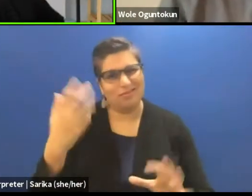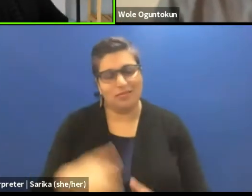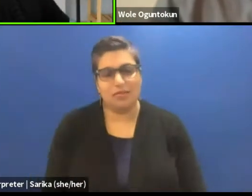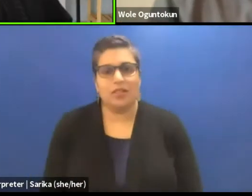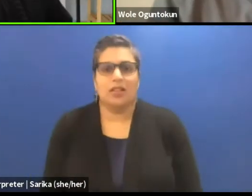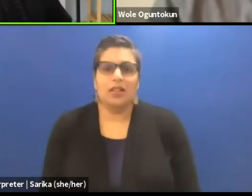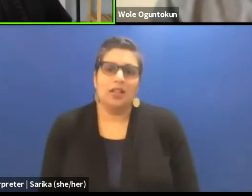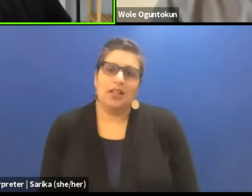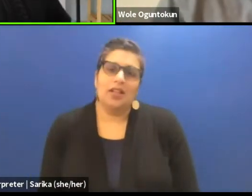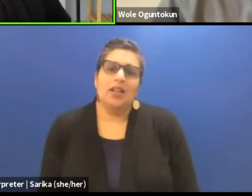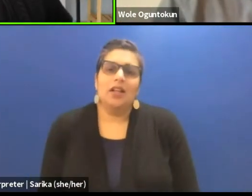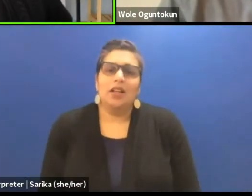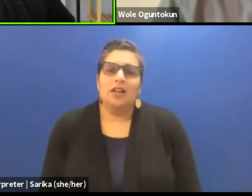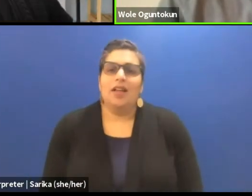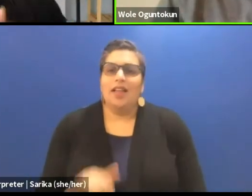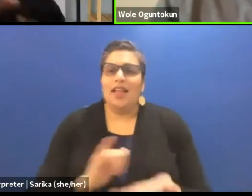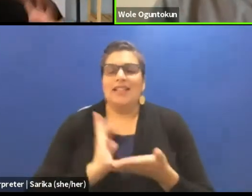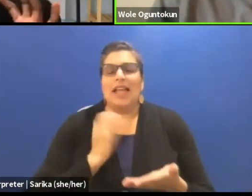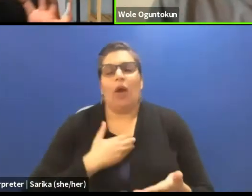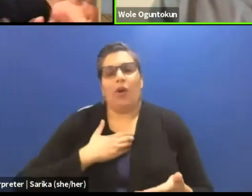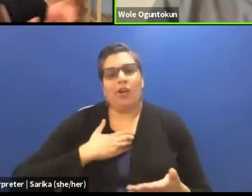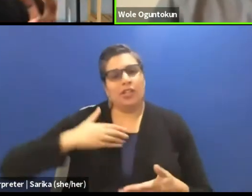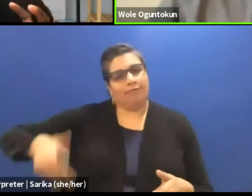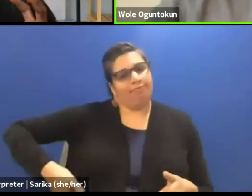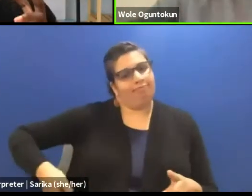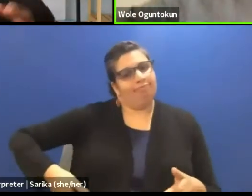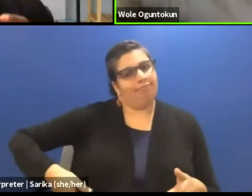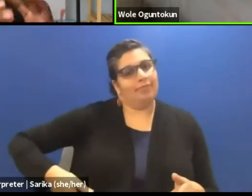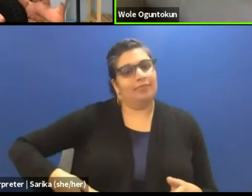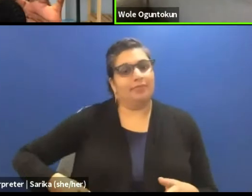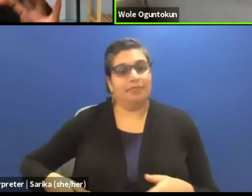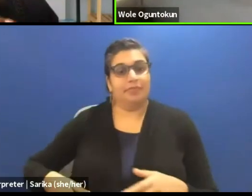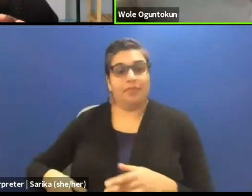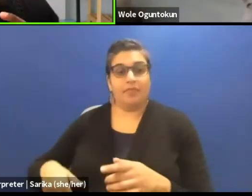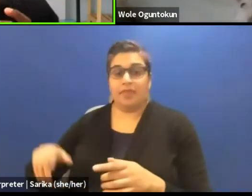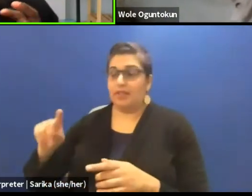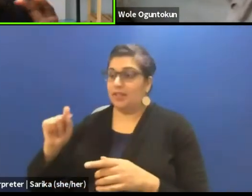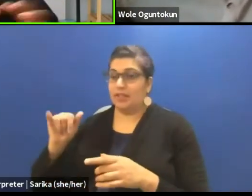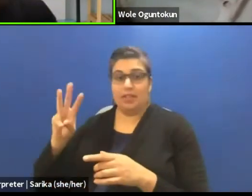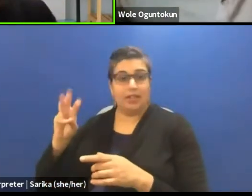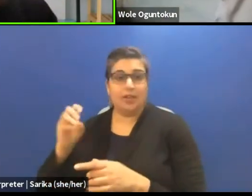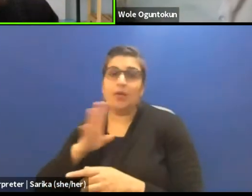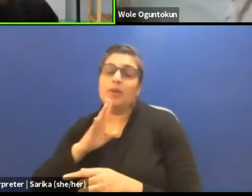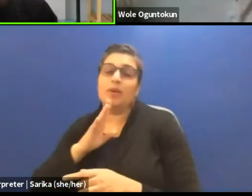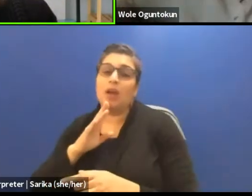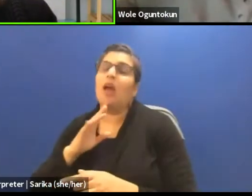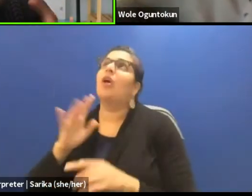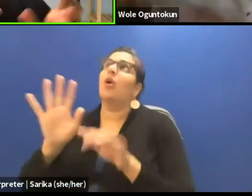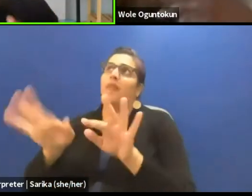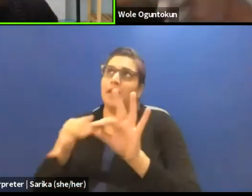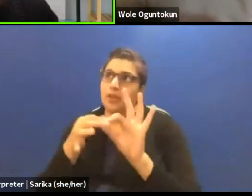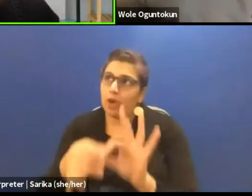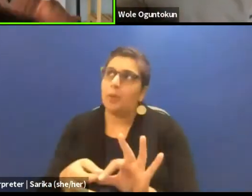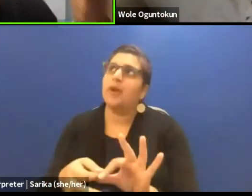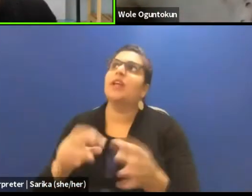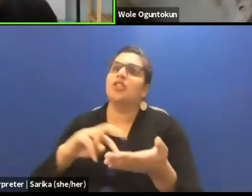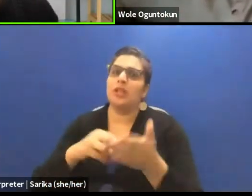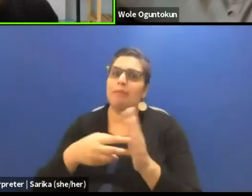I'd say that's our reflex with-- That is about interpretation and meaning making and that provocation happens together